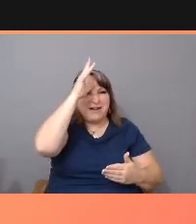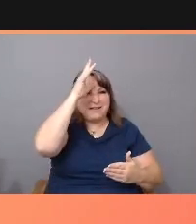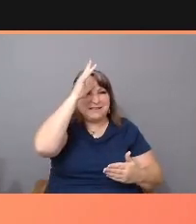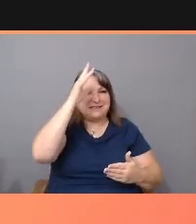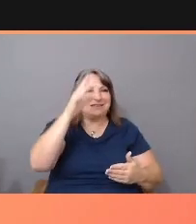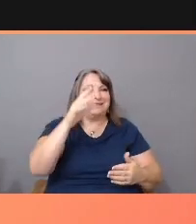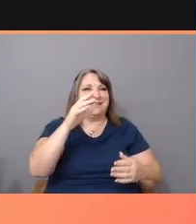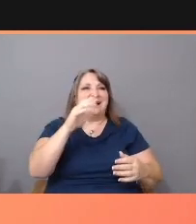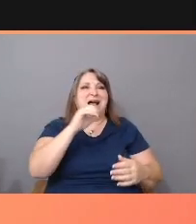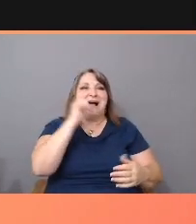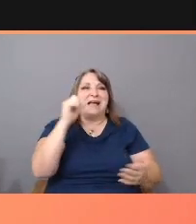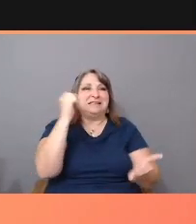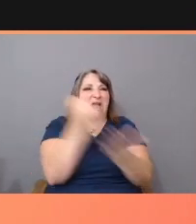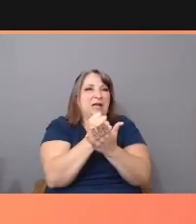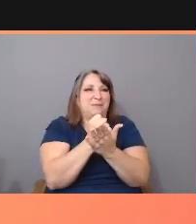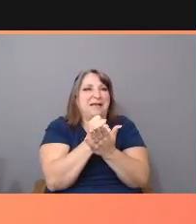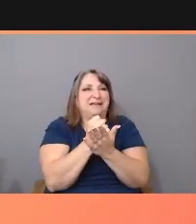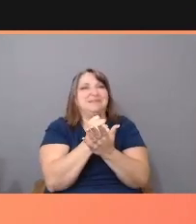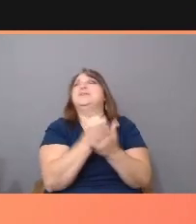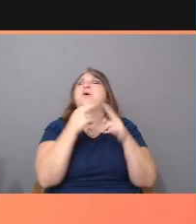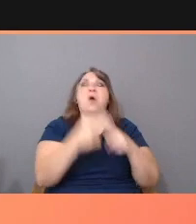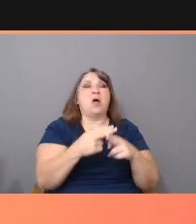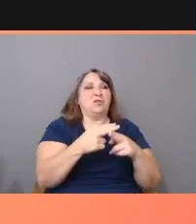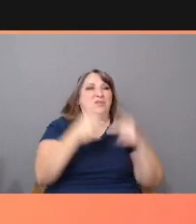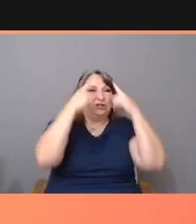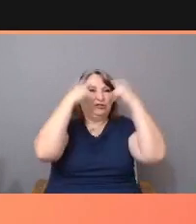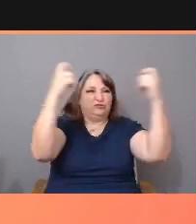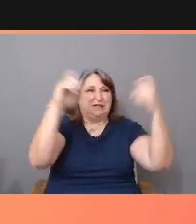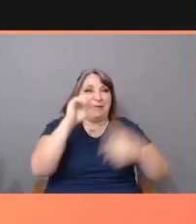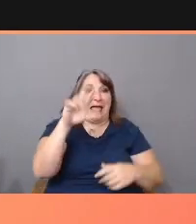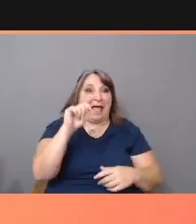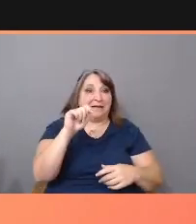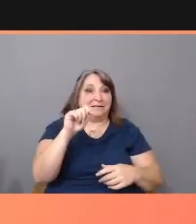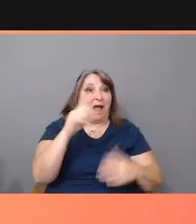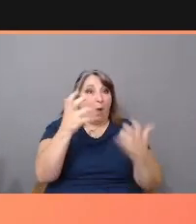I would like to say it's gotten better, only it's gotten worse.